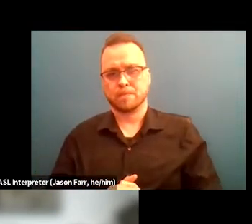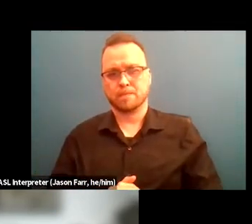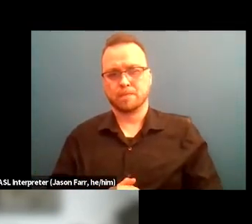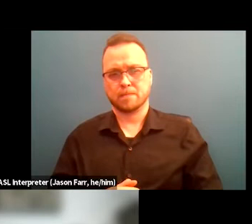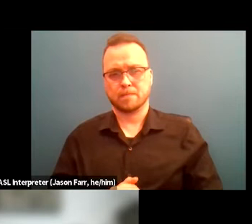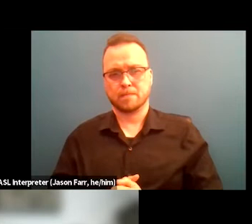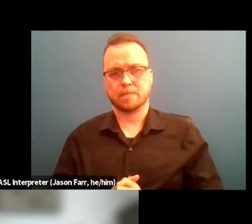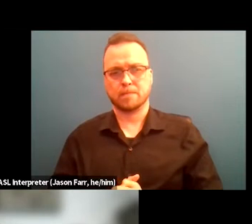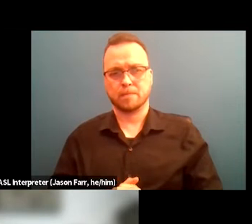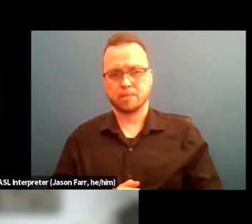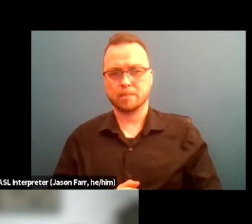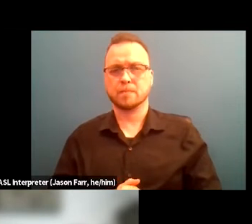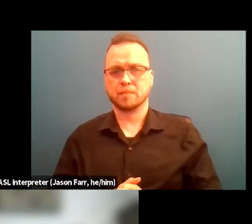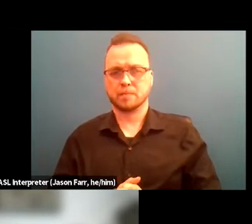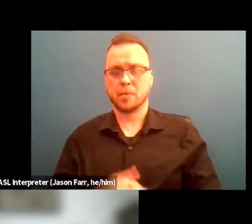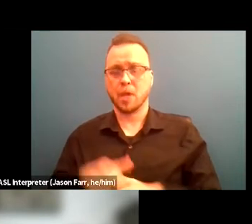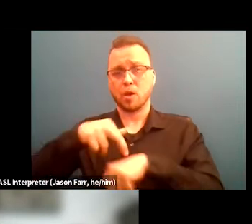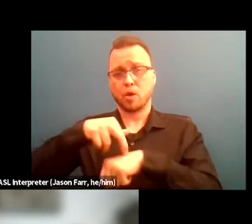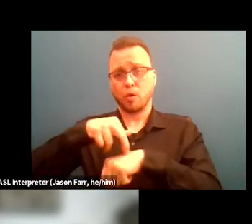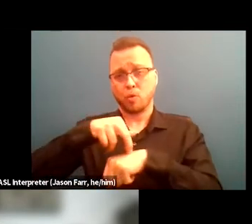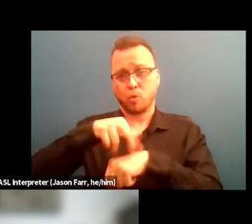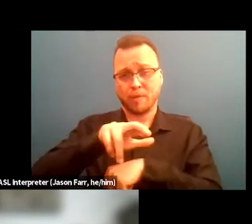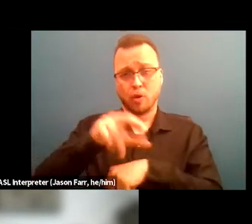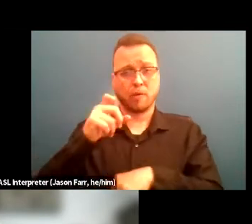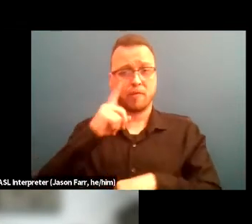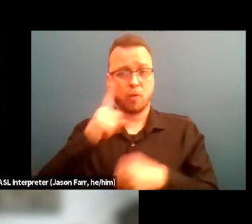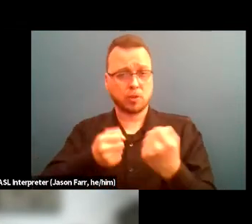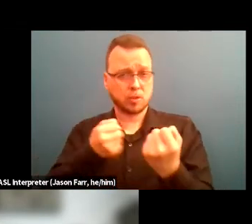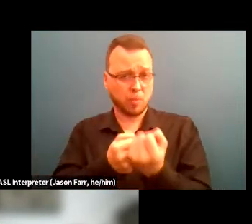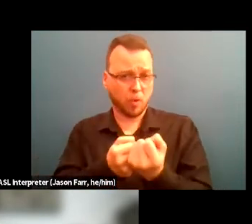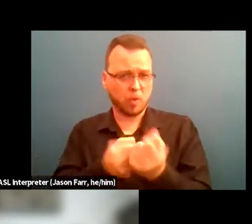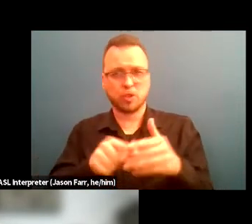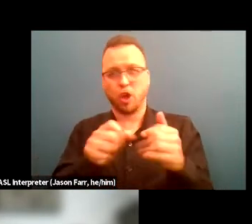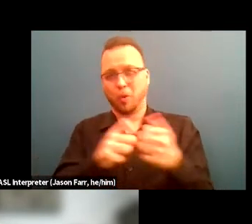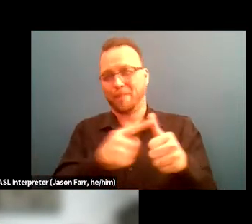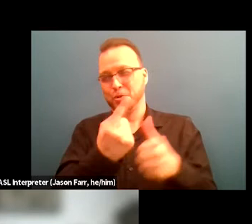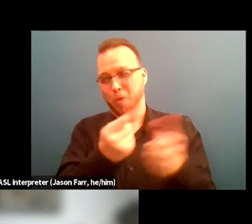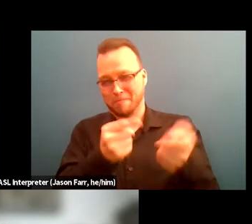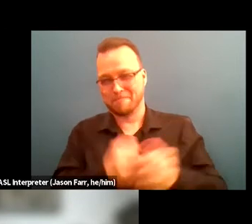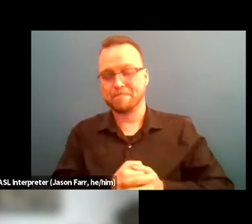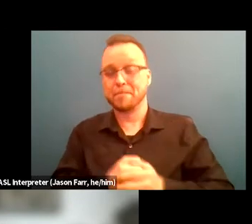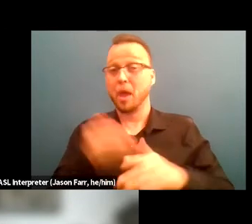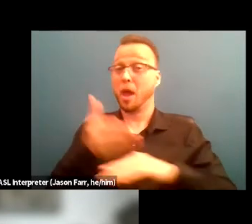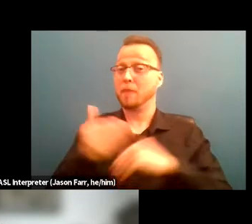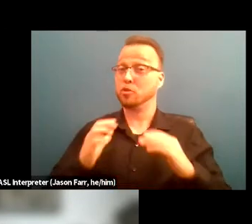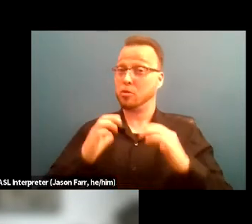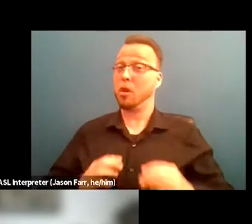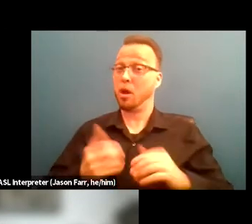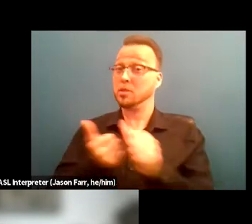referral source support. We'll just start with that. After our clients have followed through with their programming.